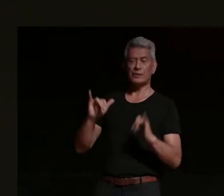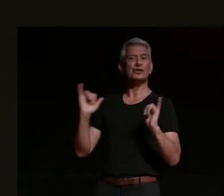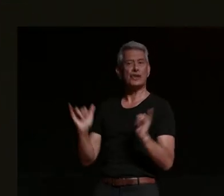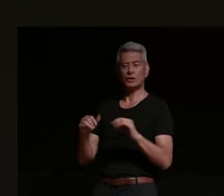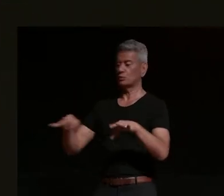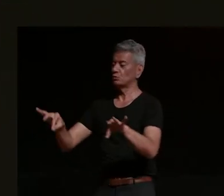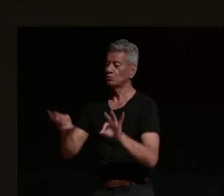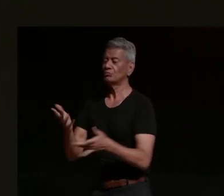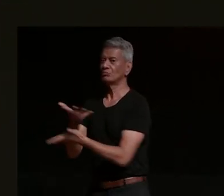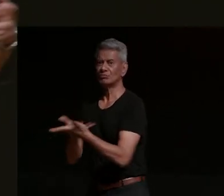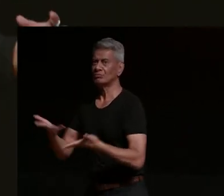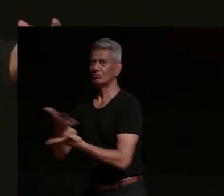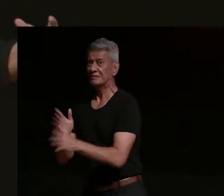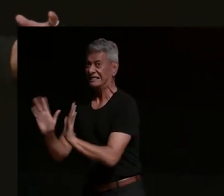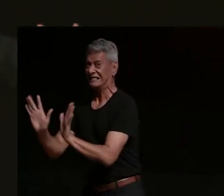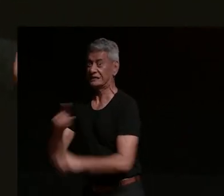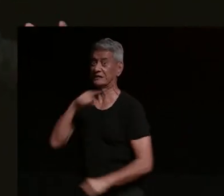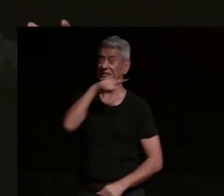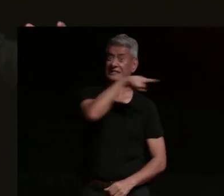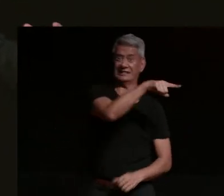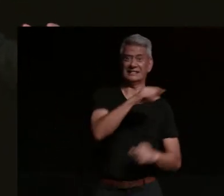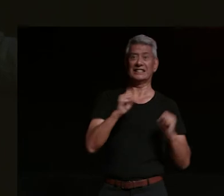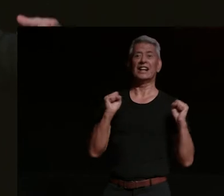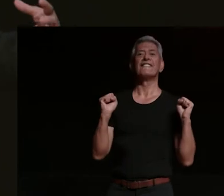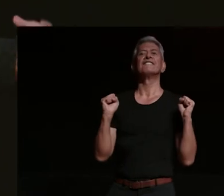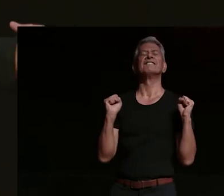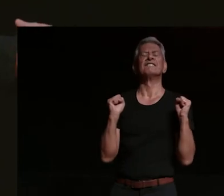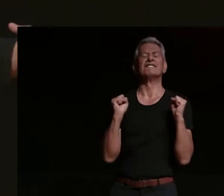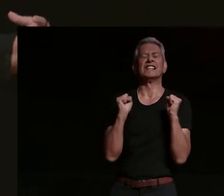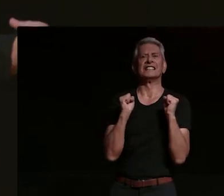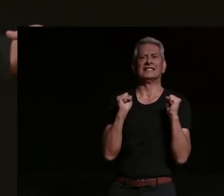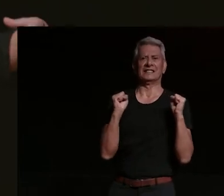we have to go to somewhere that's freezing cold 24 hours a day like on the mount rope